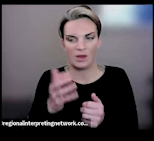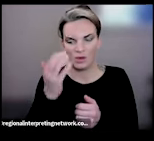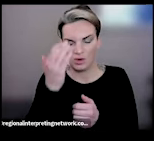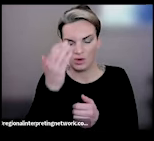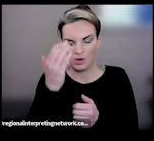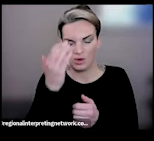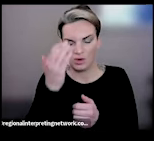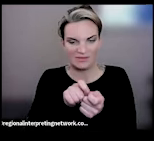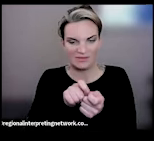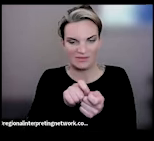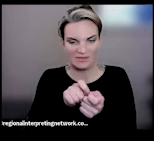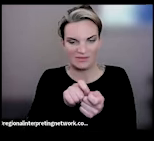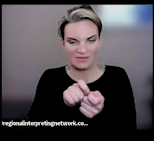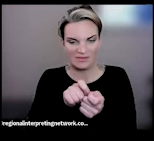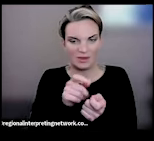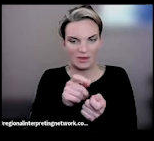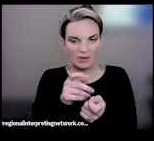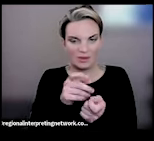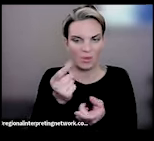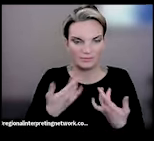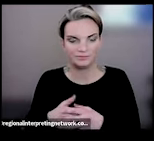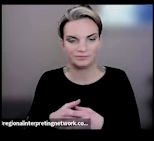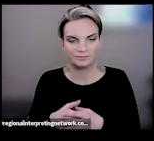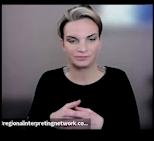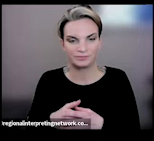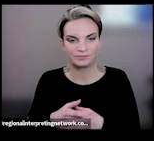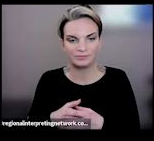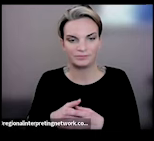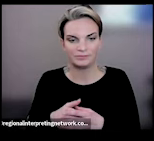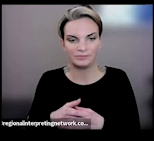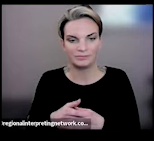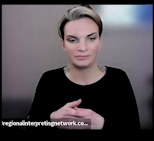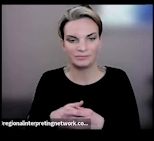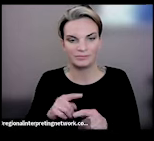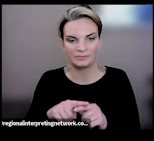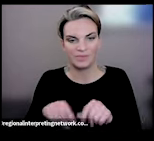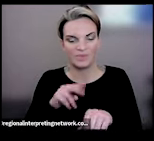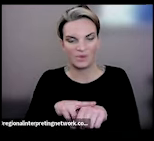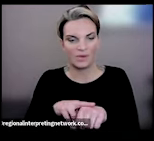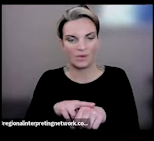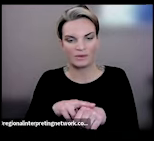or a specific missing link that can be kind of a hard one to answer, but of course I think